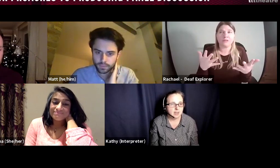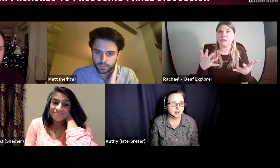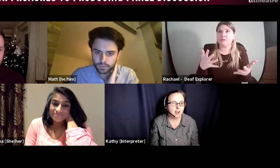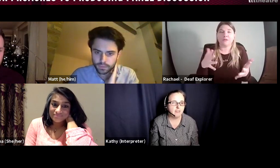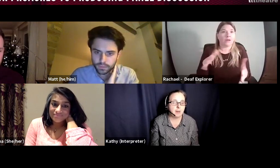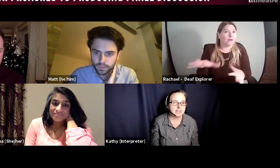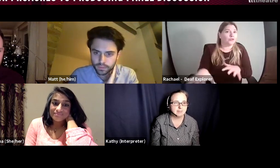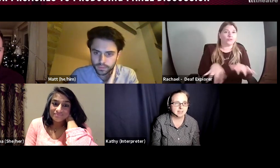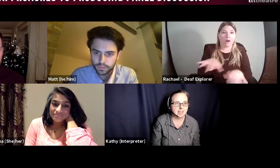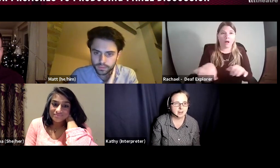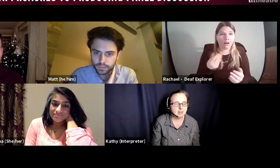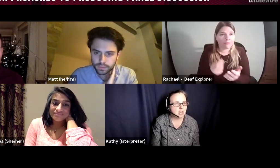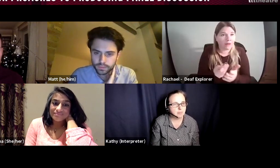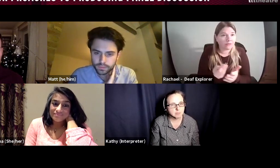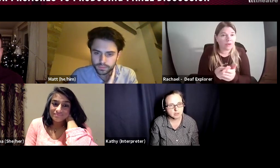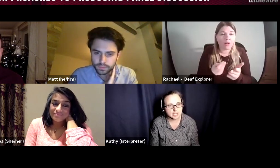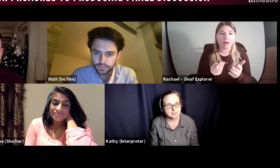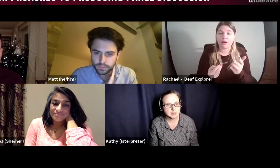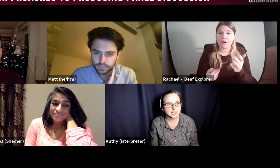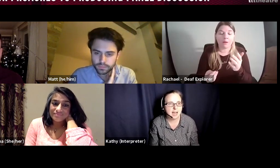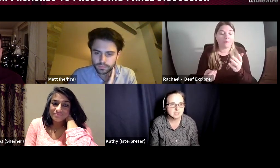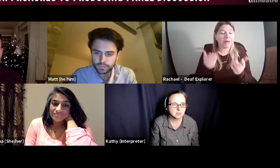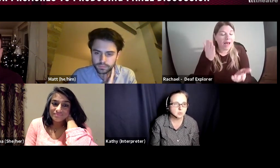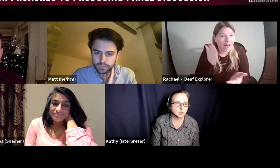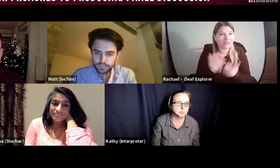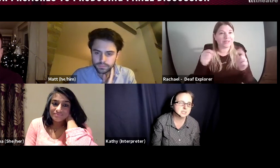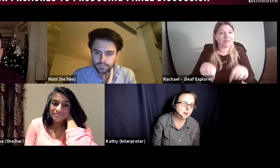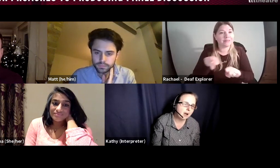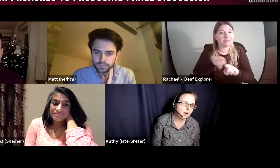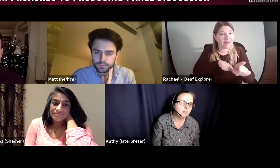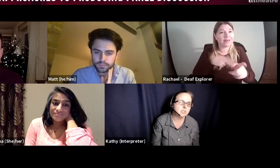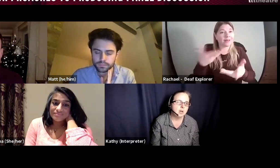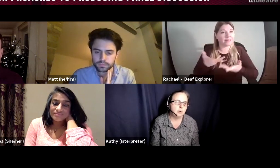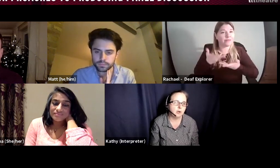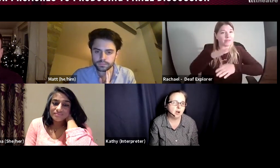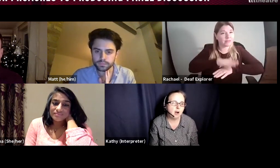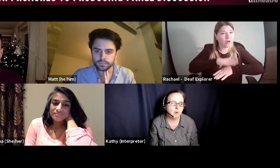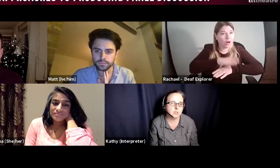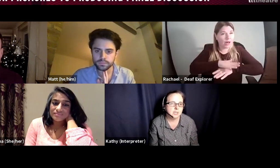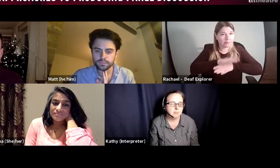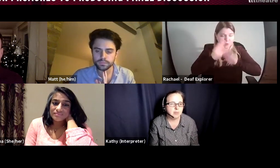Covid pandemic year so many projects have been cancelled or postponed, put on hold, but this